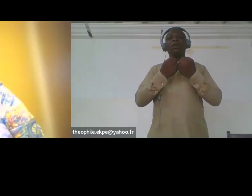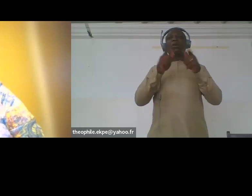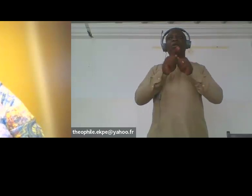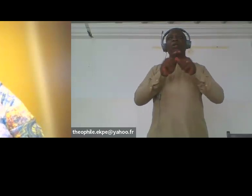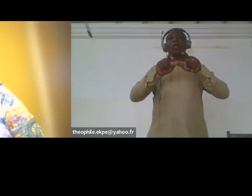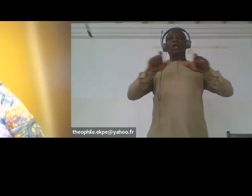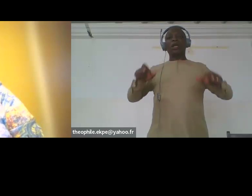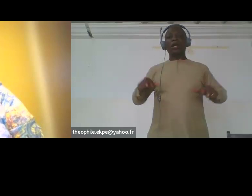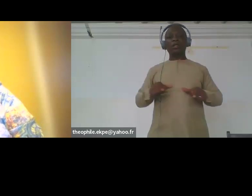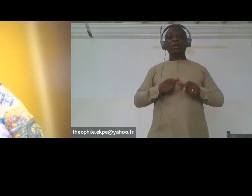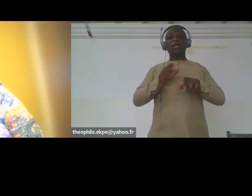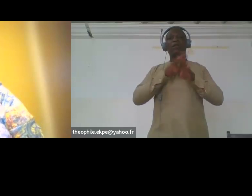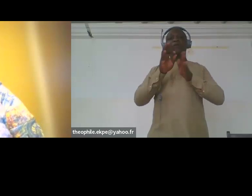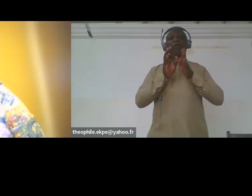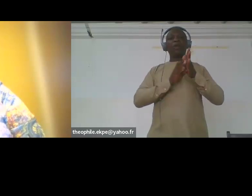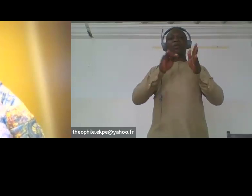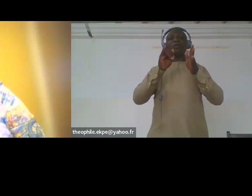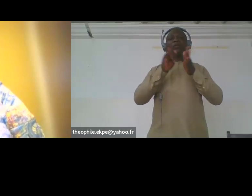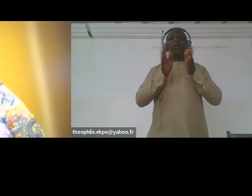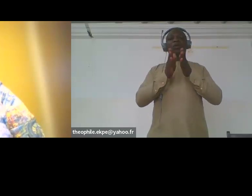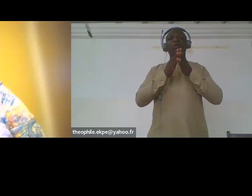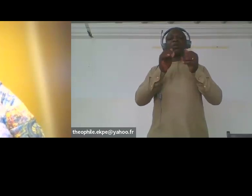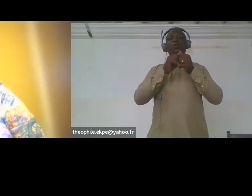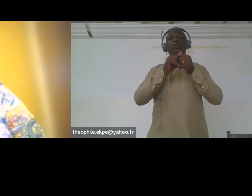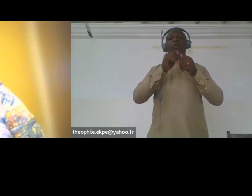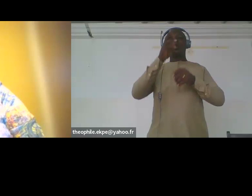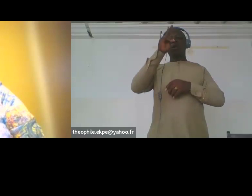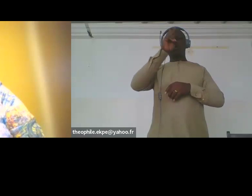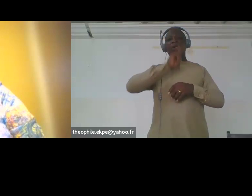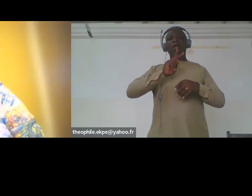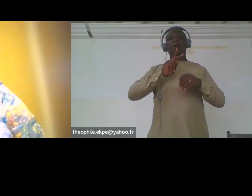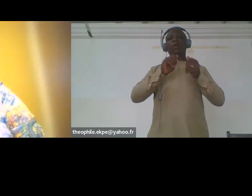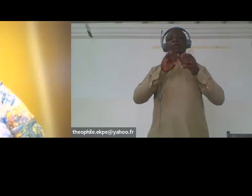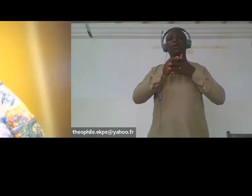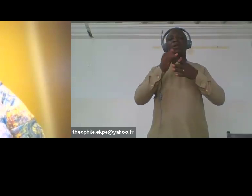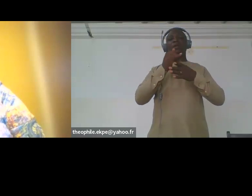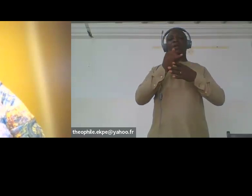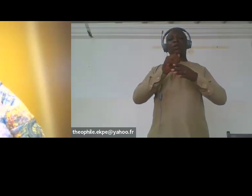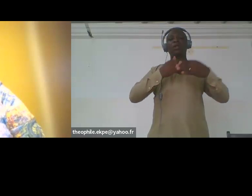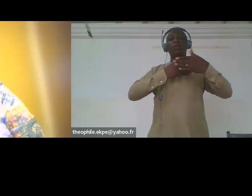an intersectional approach. 69 women were interviewed and we were able to narrow